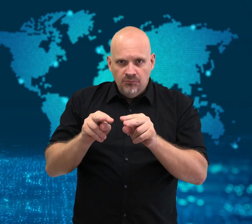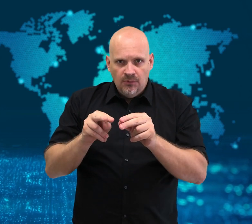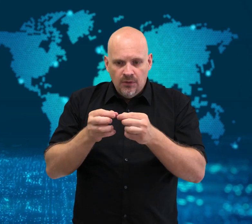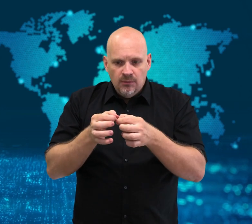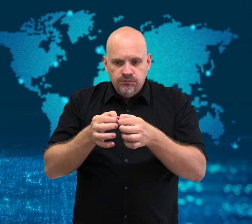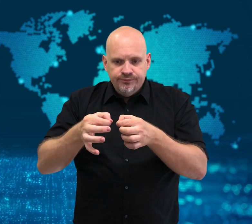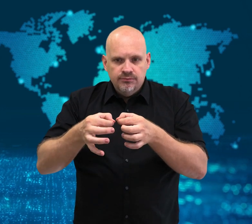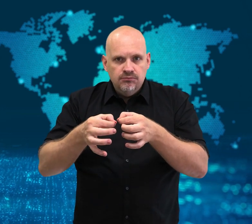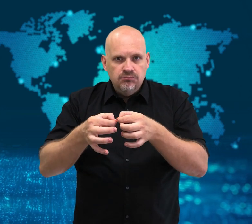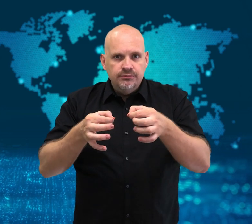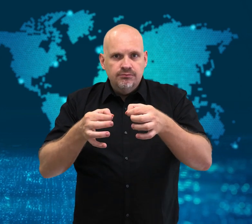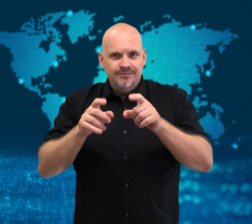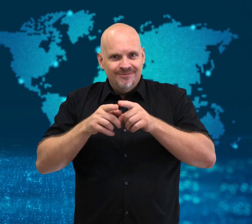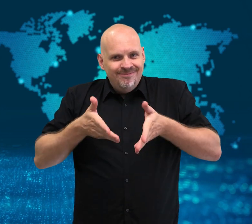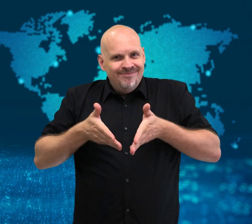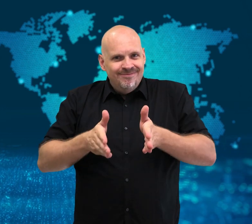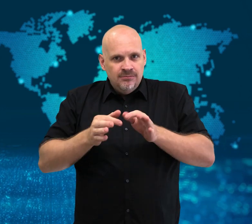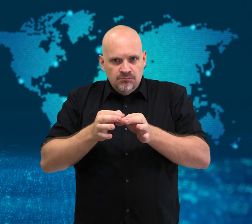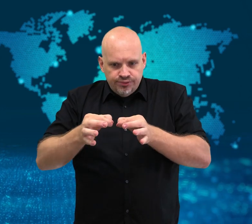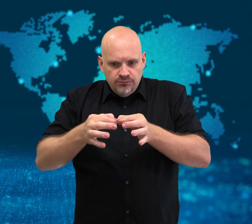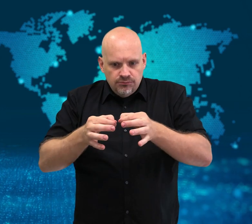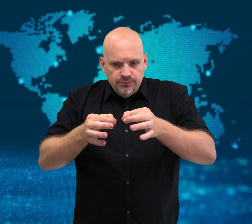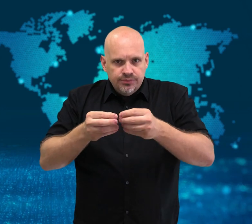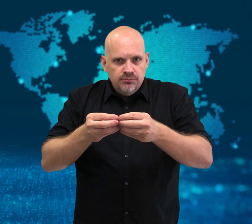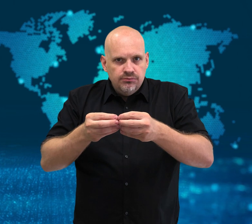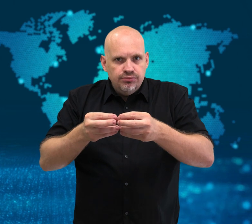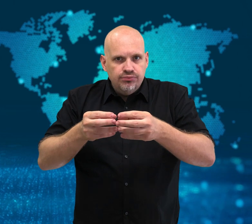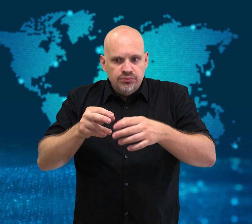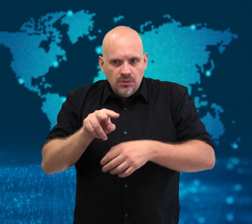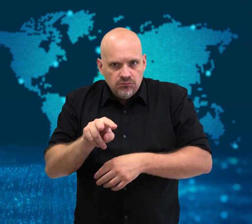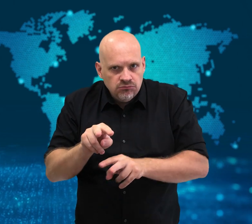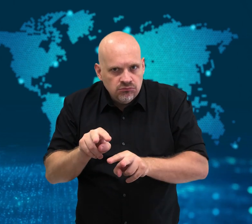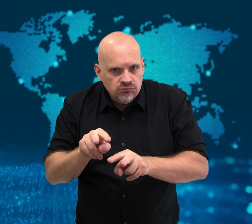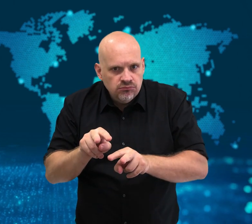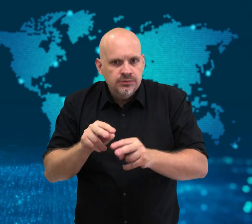After it was slowly thawed in a lab,